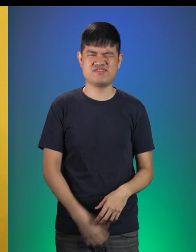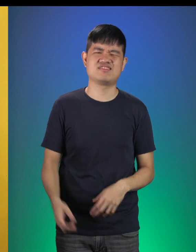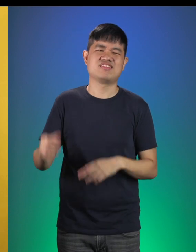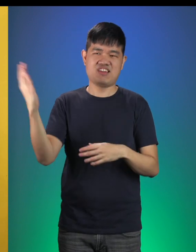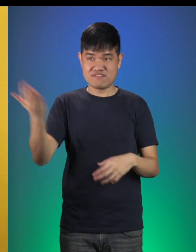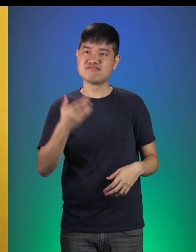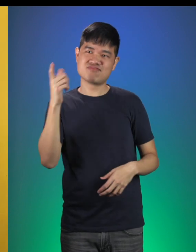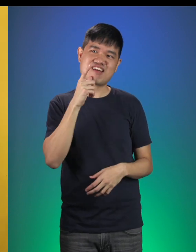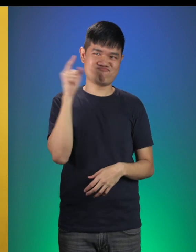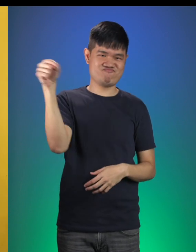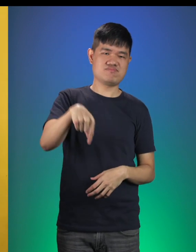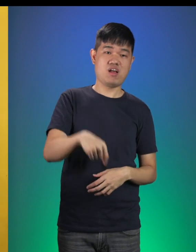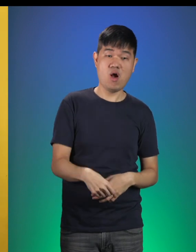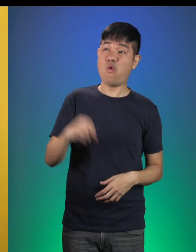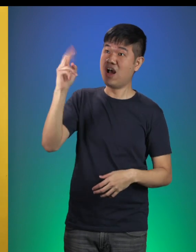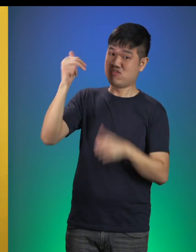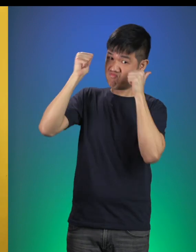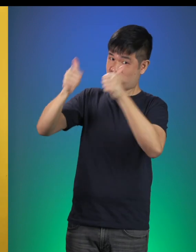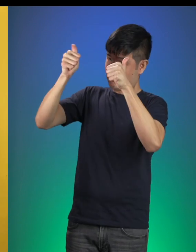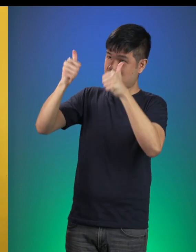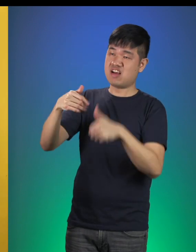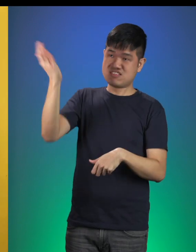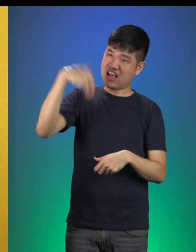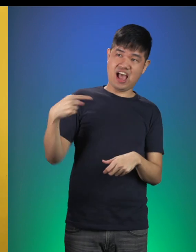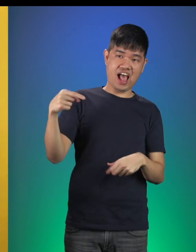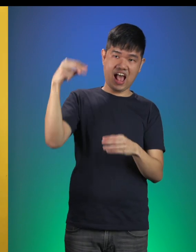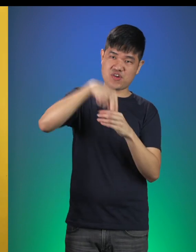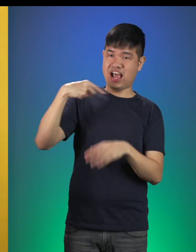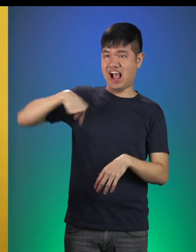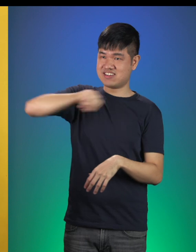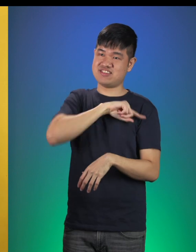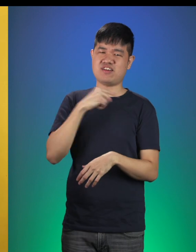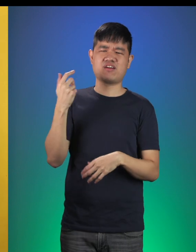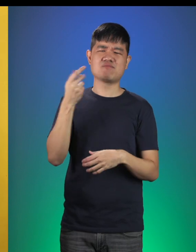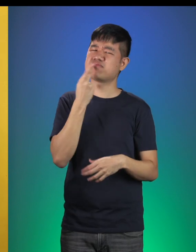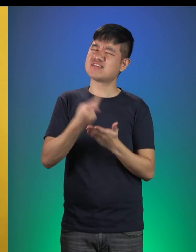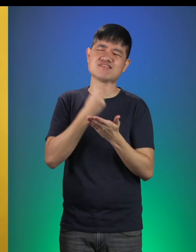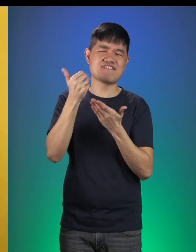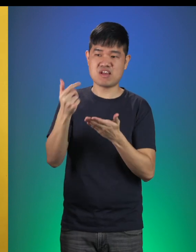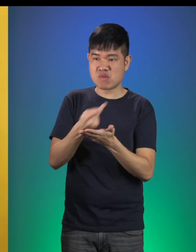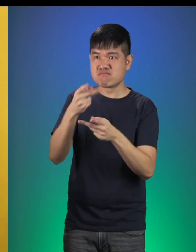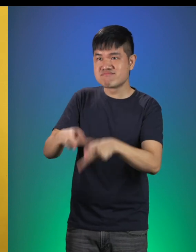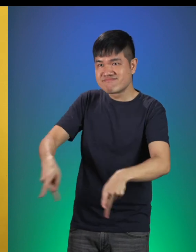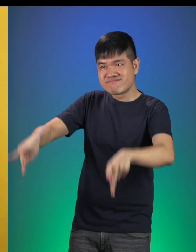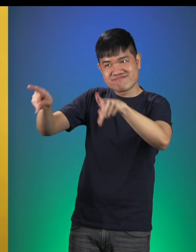Papa Bear: That’s great Little Red. Why don’t you join us for some delicious porridge made by the magic porridge pot?